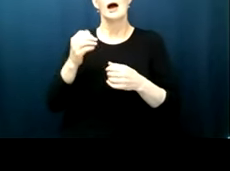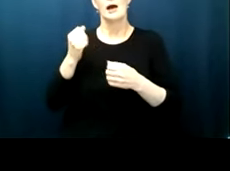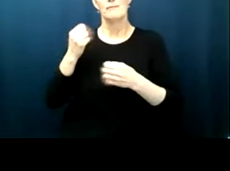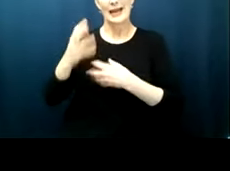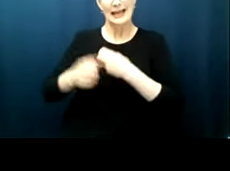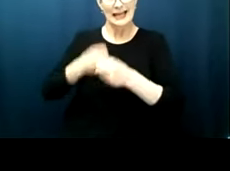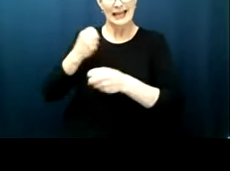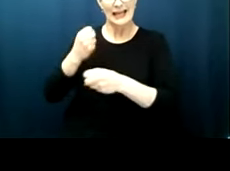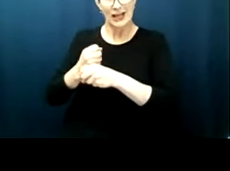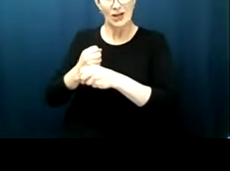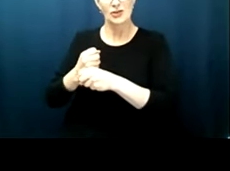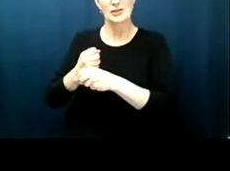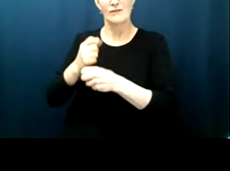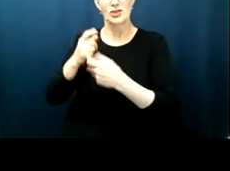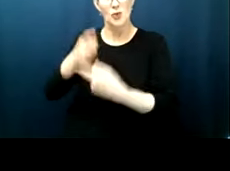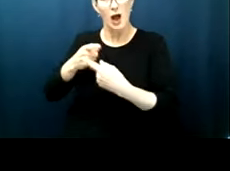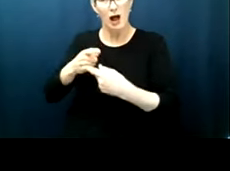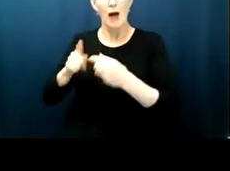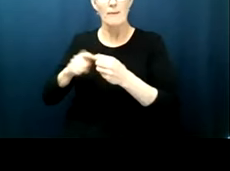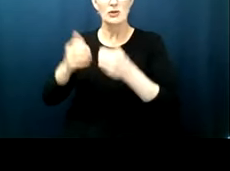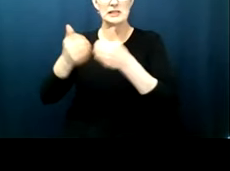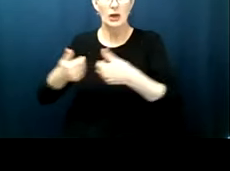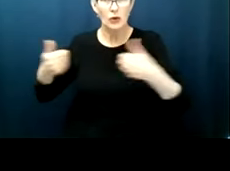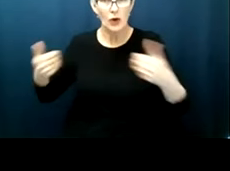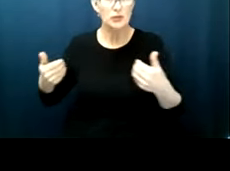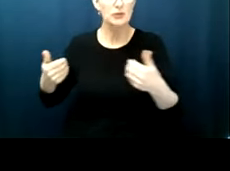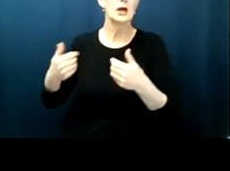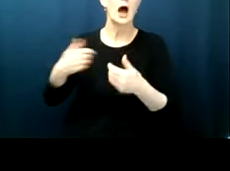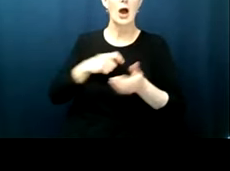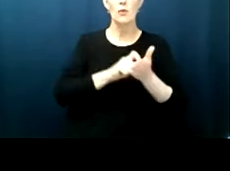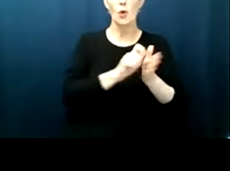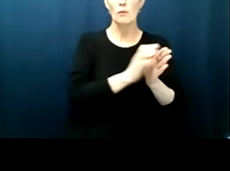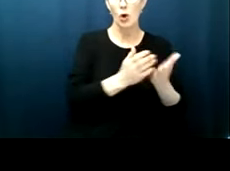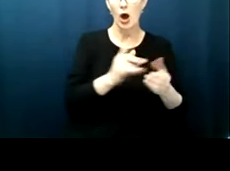every different form i write about educational segregation segregation was rife throughout